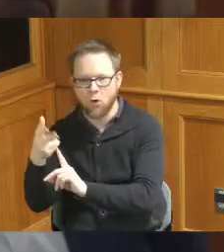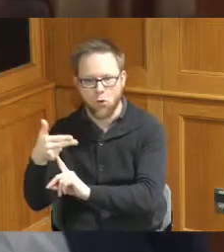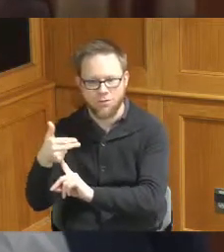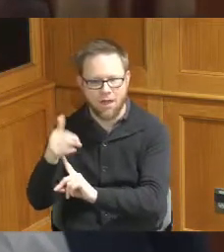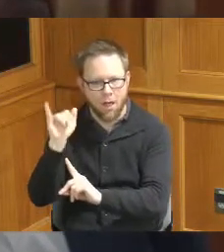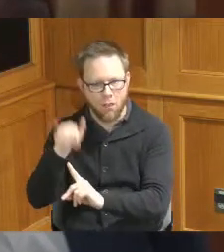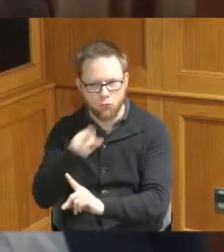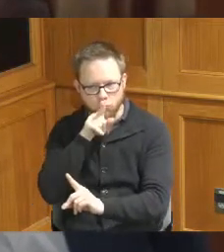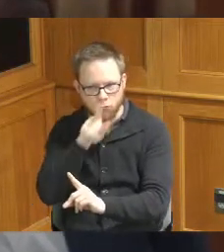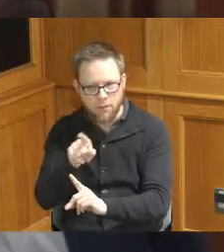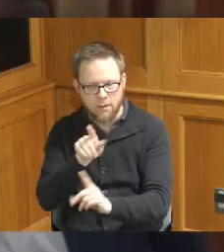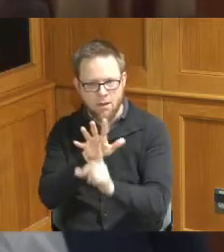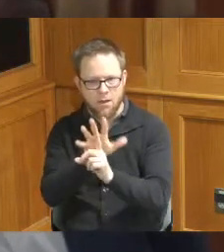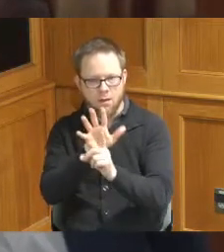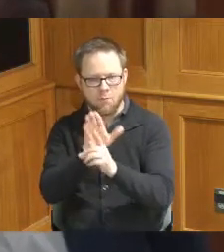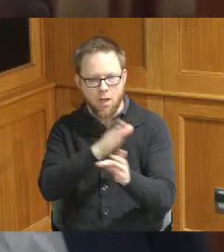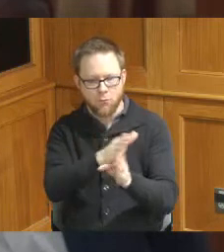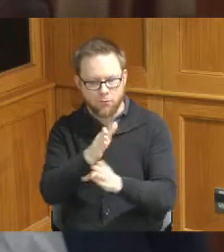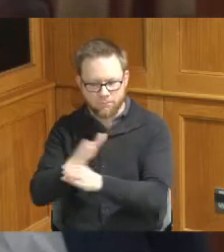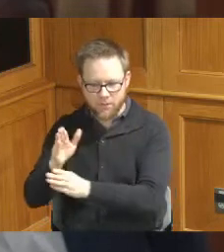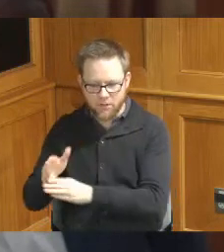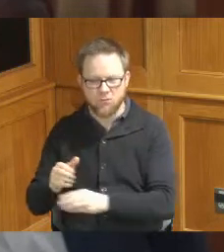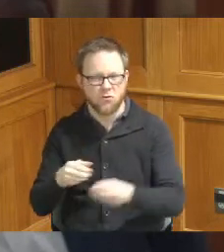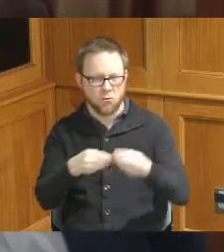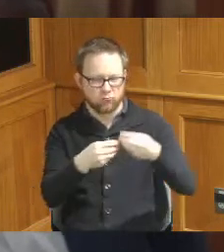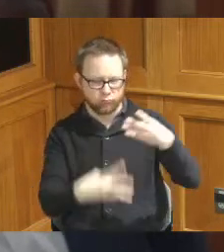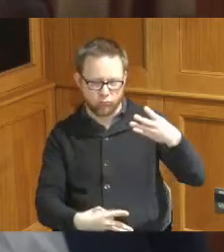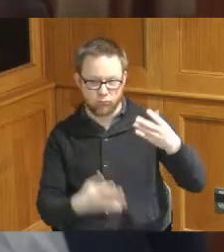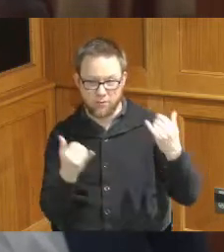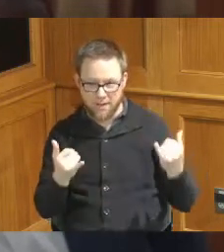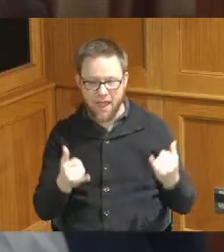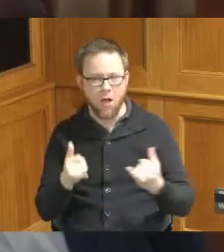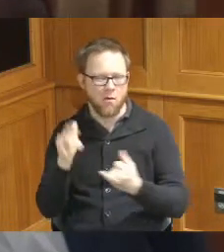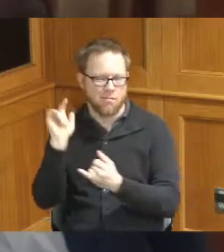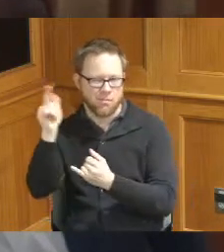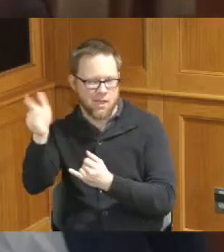these several in front of you today there will be several more coming forth in future meetings